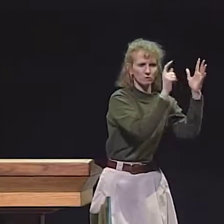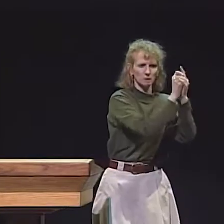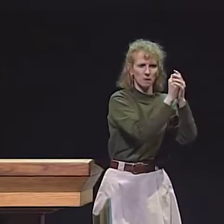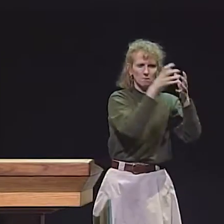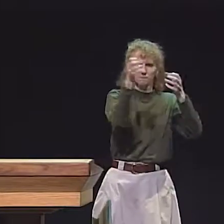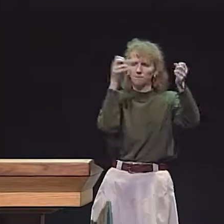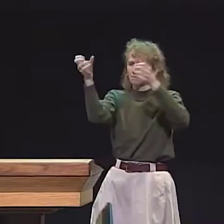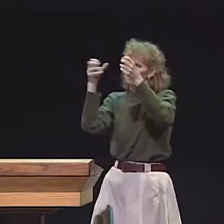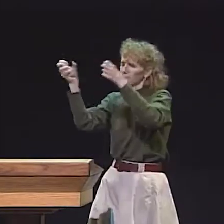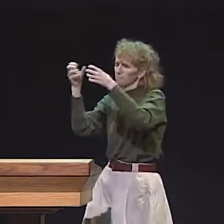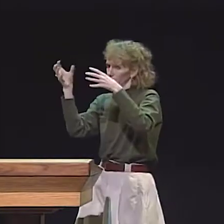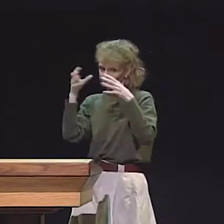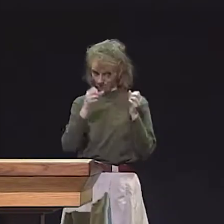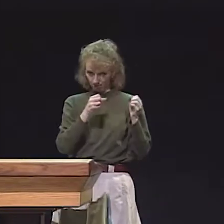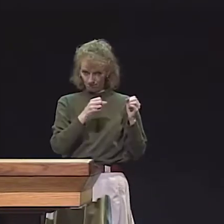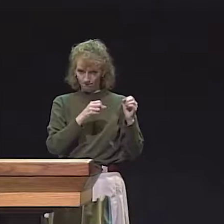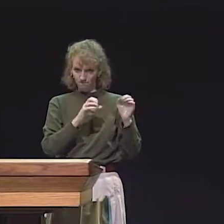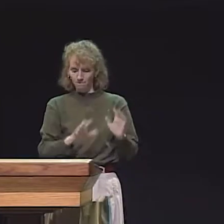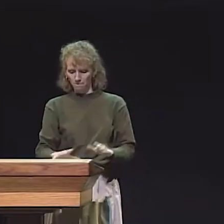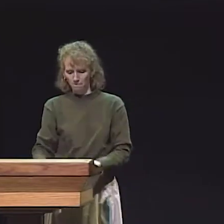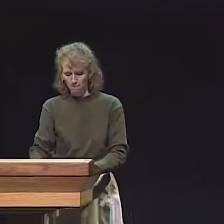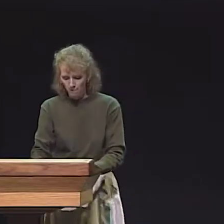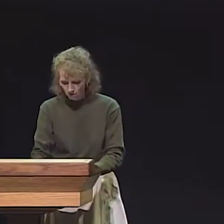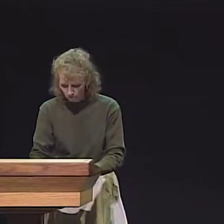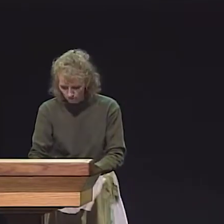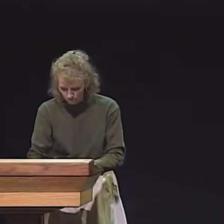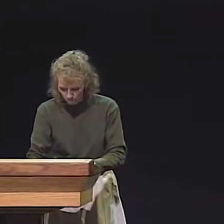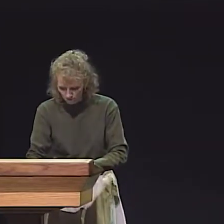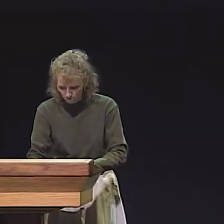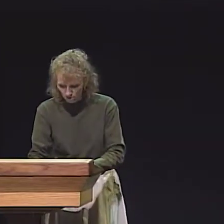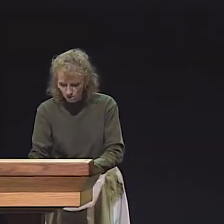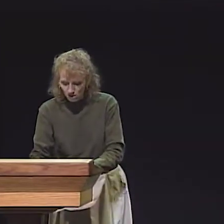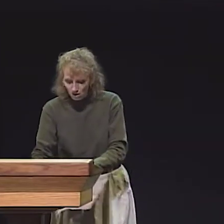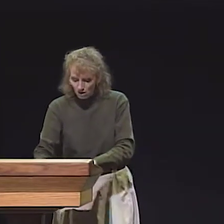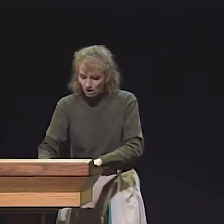SO, THOSE ARE THE TWO TYPES OF STORIES, THE DIFFERENT VIDEOTAPES THAT WE'VE COLLECTED AND HAVE IN THE LAB.